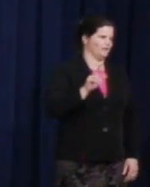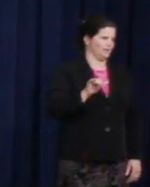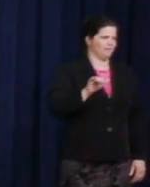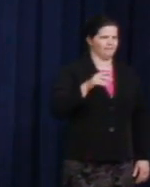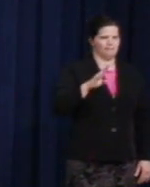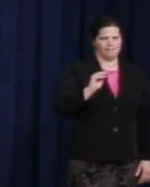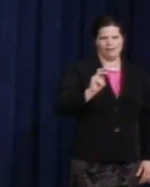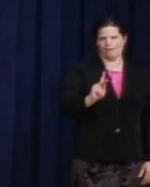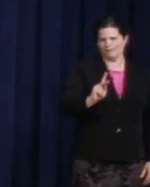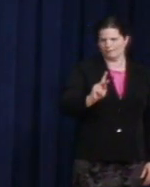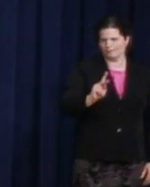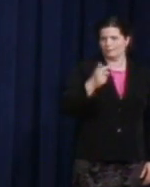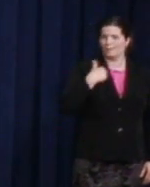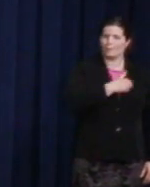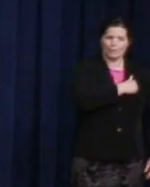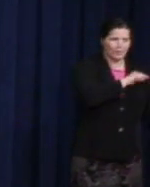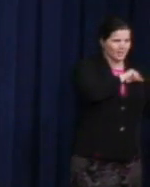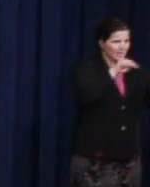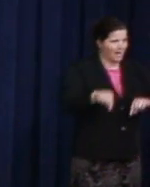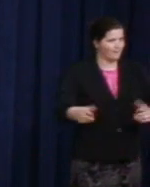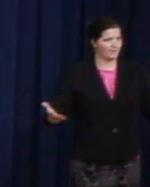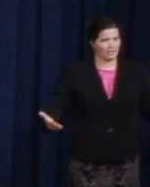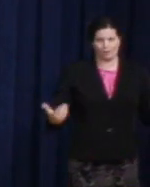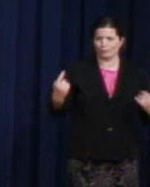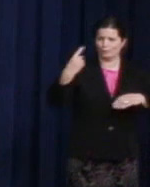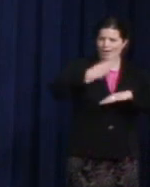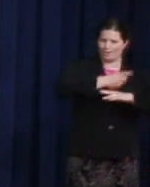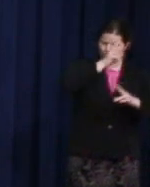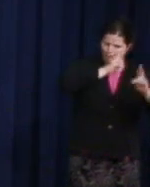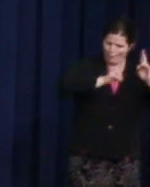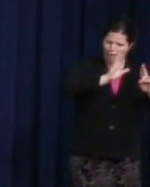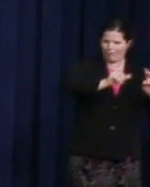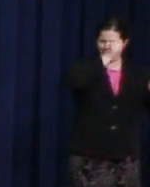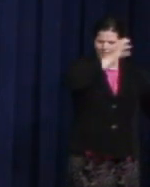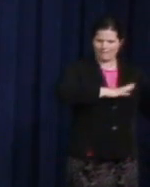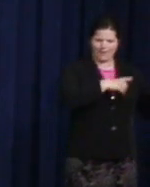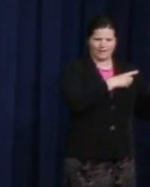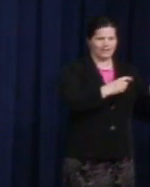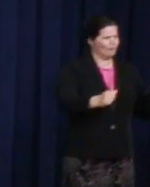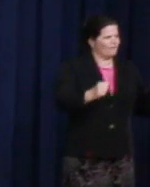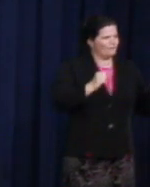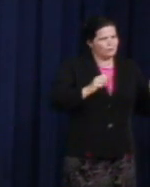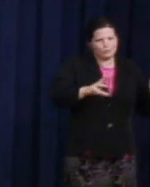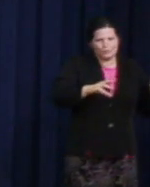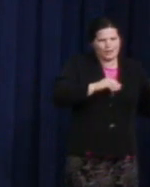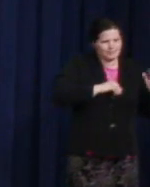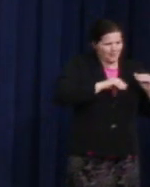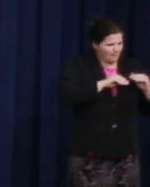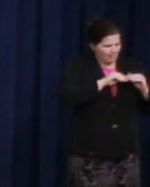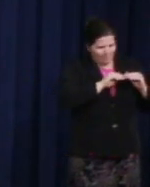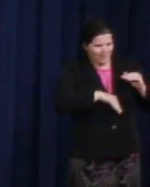to honor a man who refused to accept anything short of equality. He was impatient with excuses.